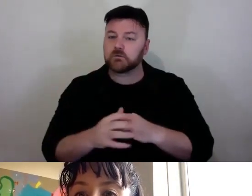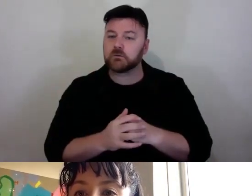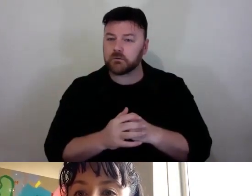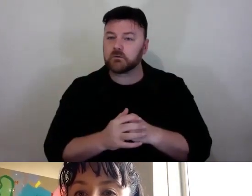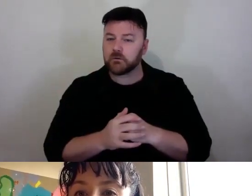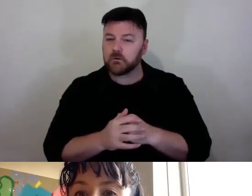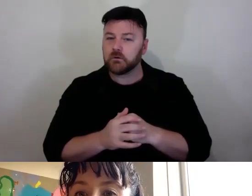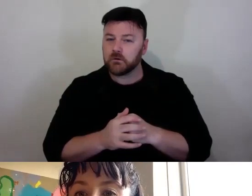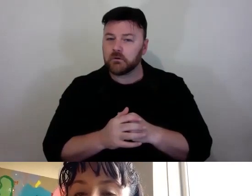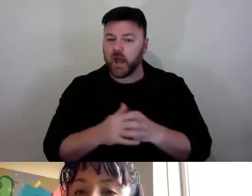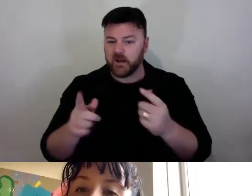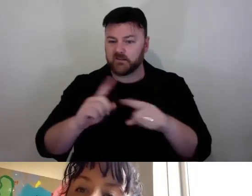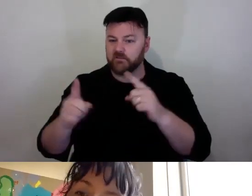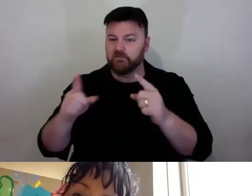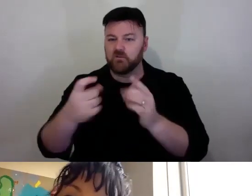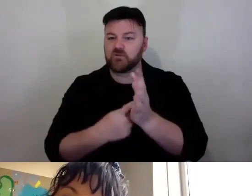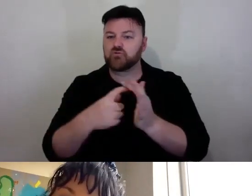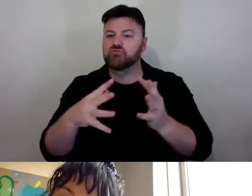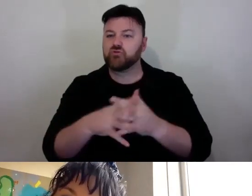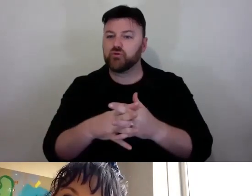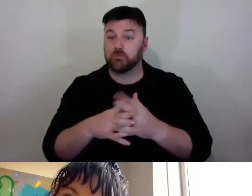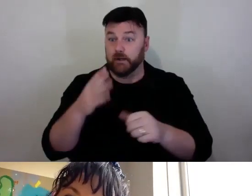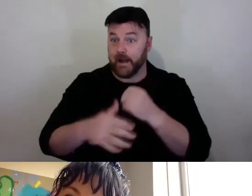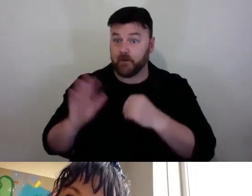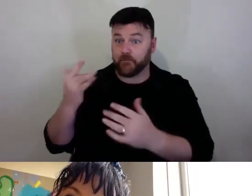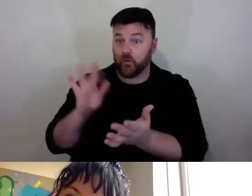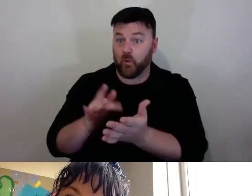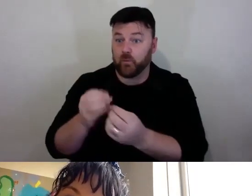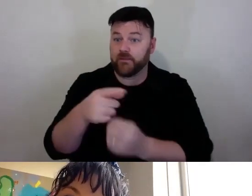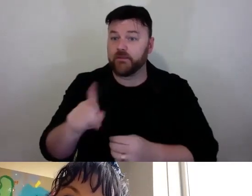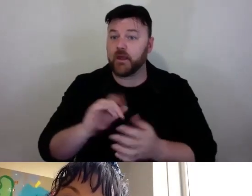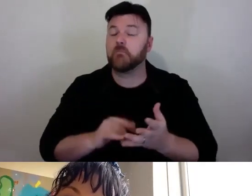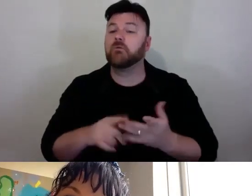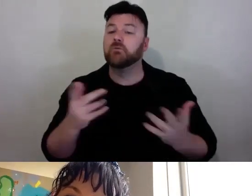that we never had had the chance to meet before. So our collaborative